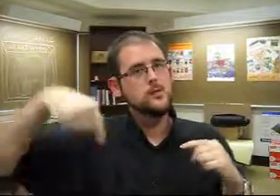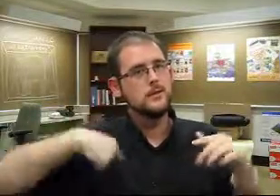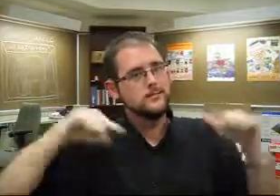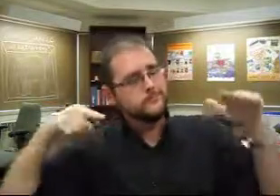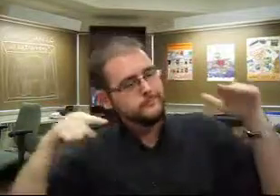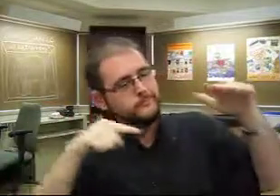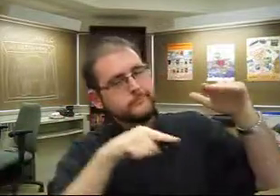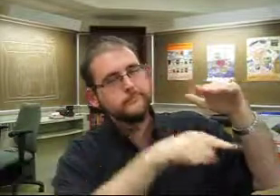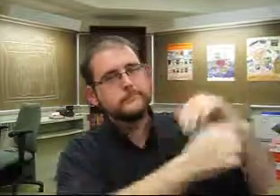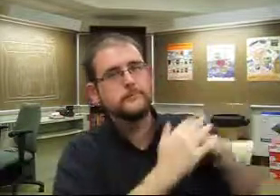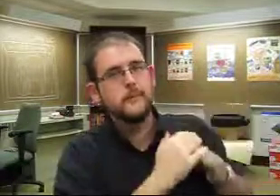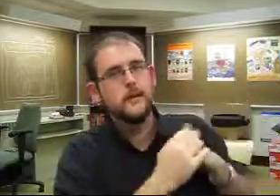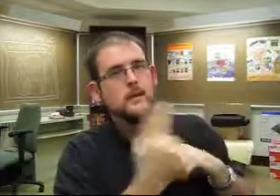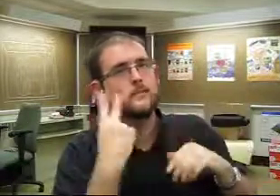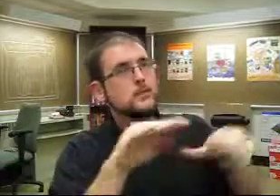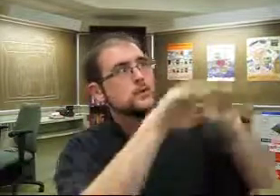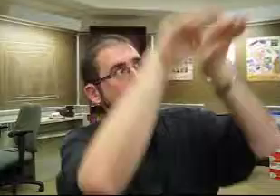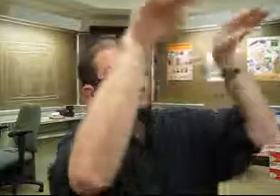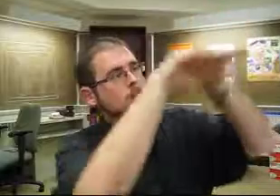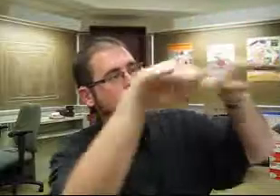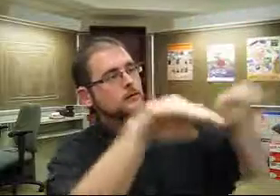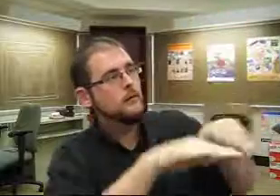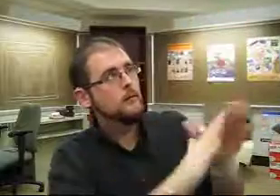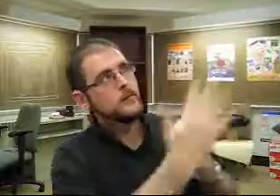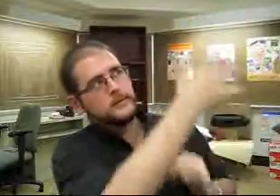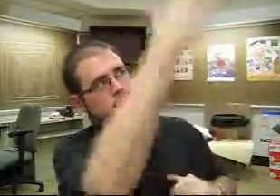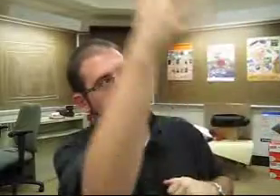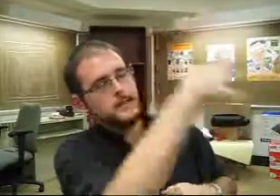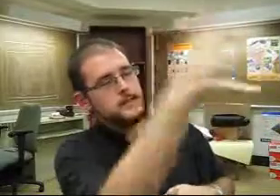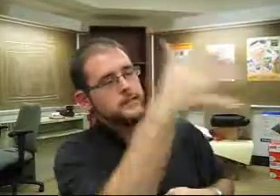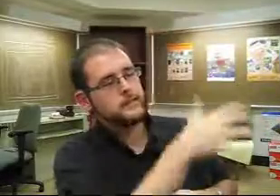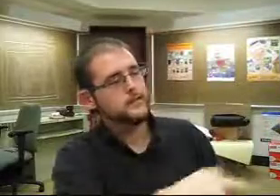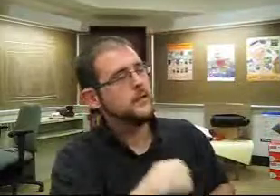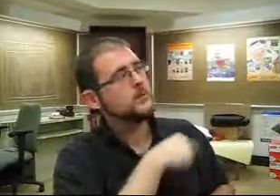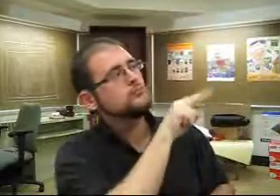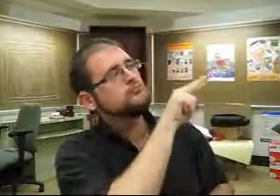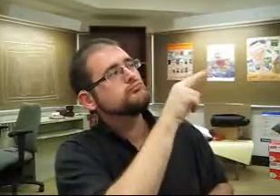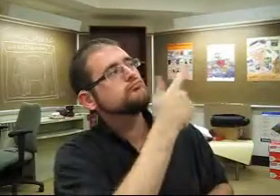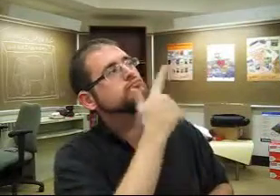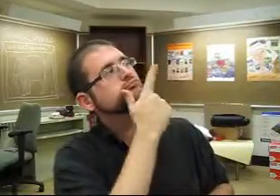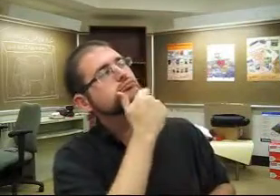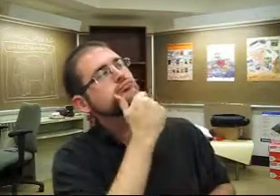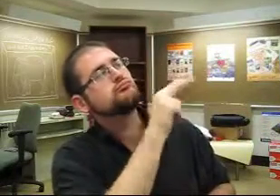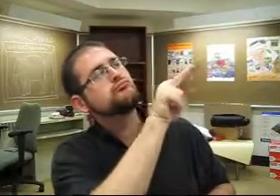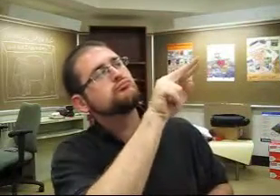so I went downstairs and browsed the shelves.